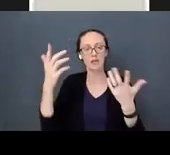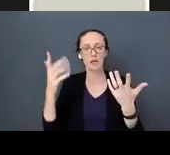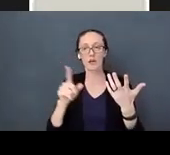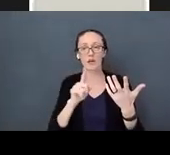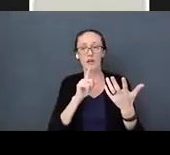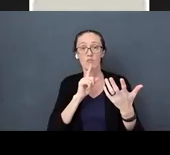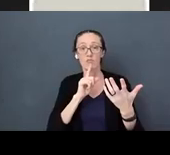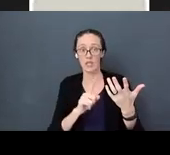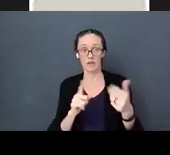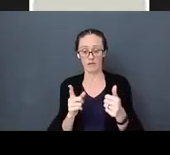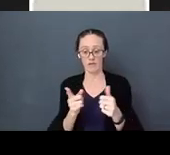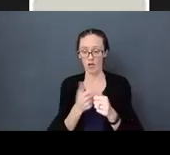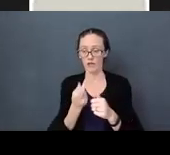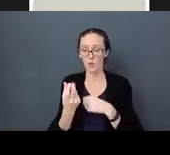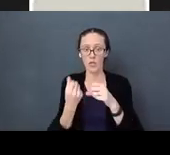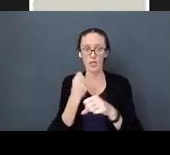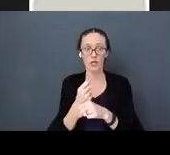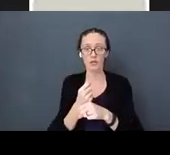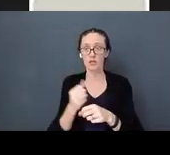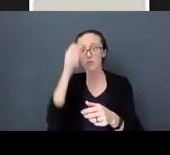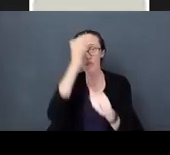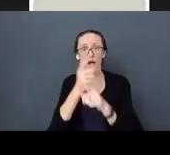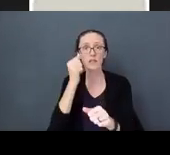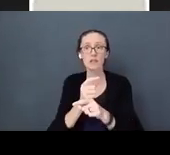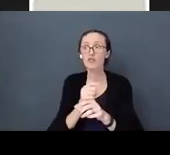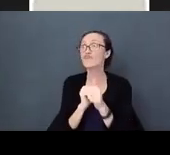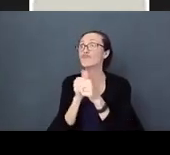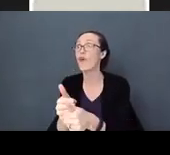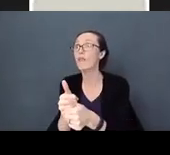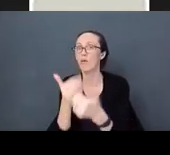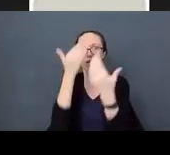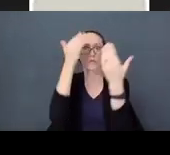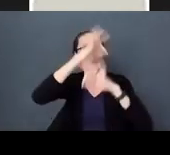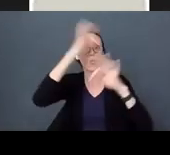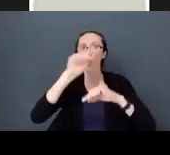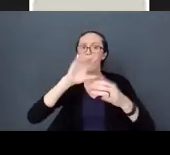follow her siblings. She had no idea where they were going. They would pile into their van and